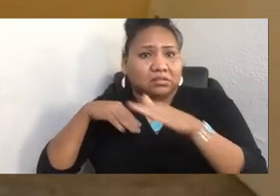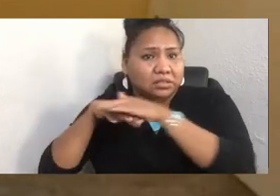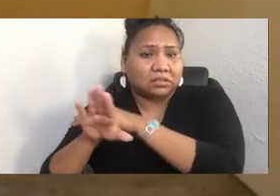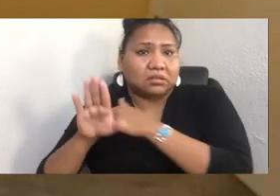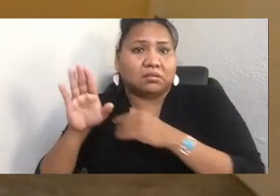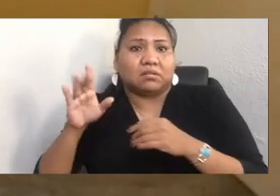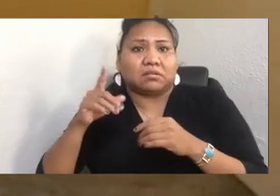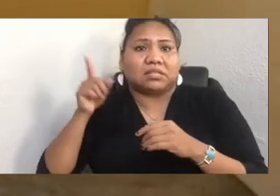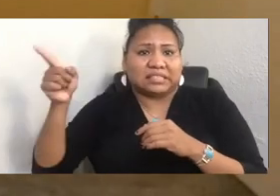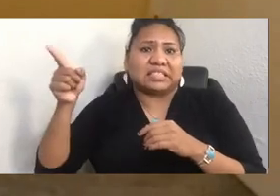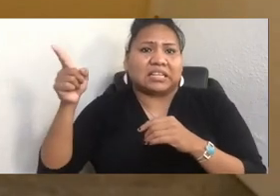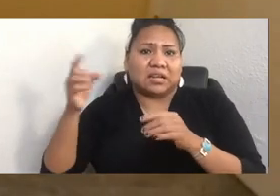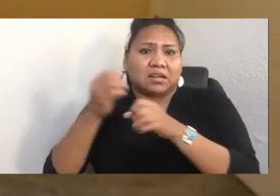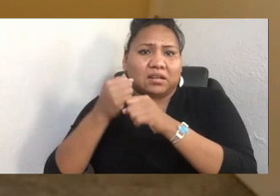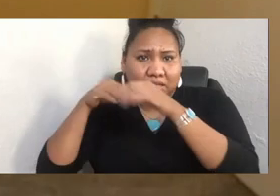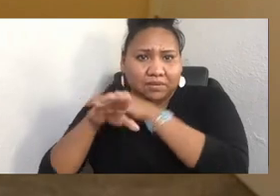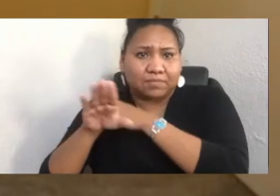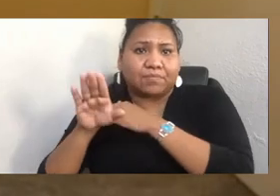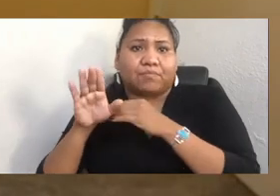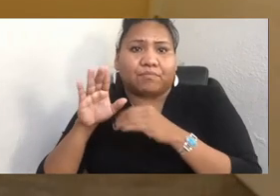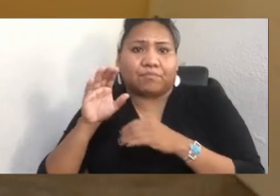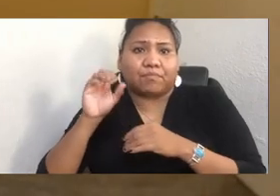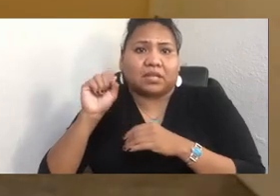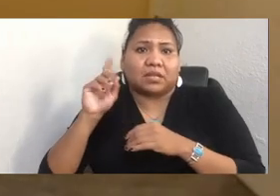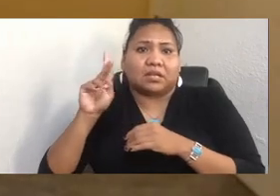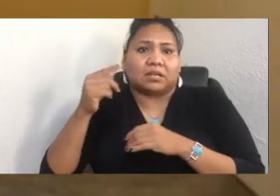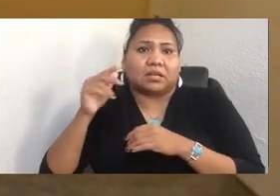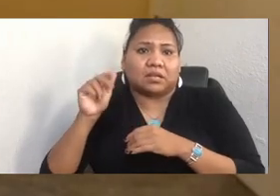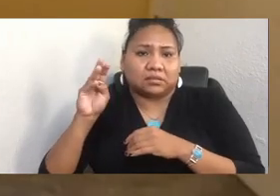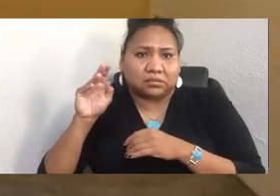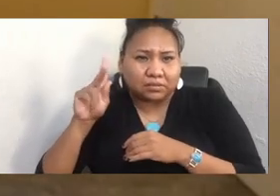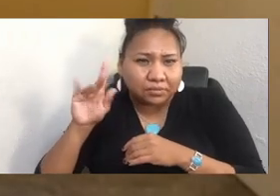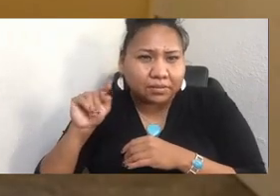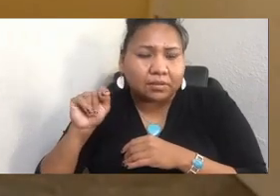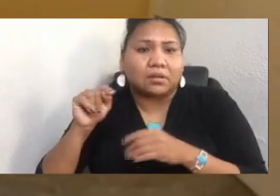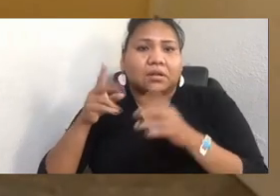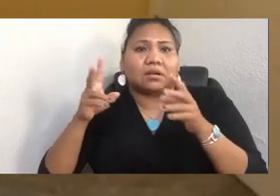who believed in me, and then gave me a camera, and then gave me a dark room to go and use.